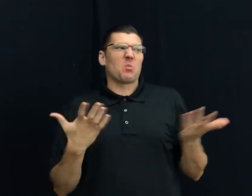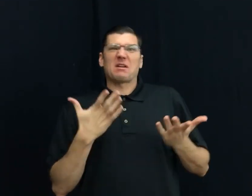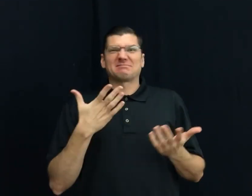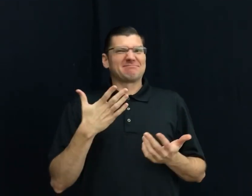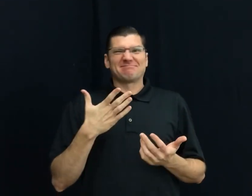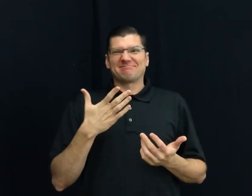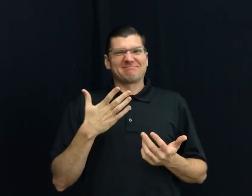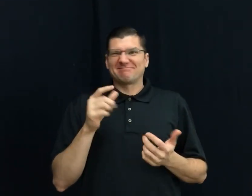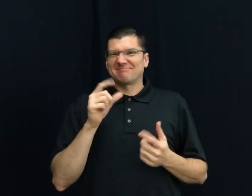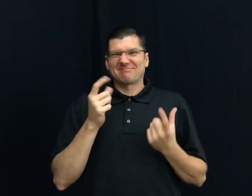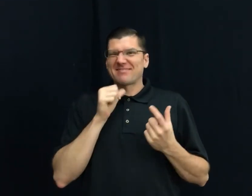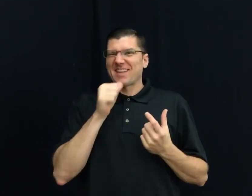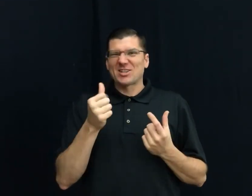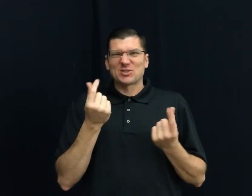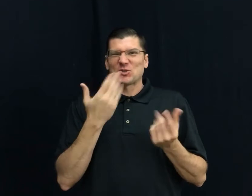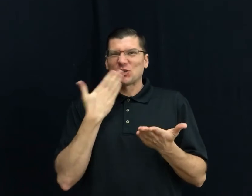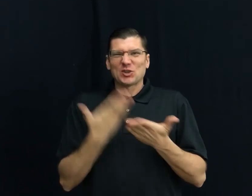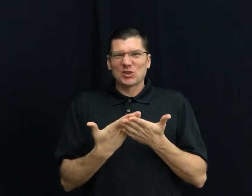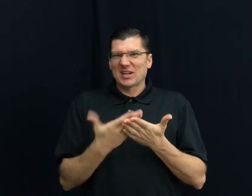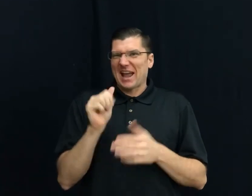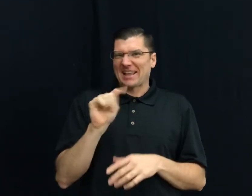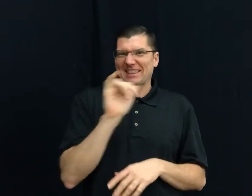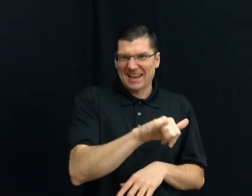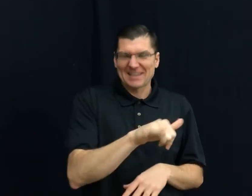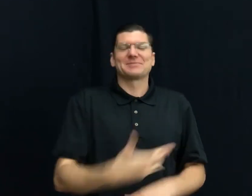What they do/did not good at that?